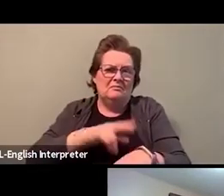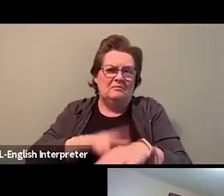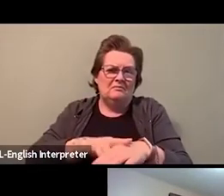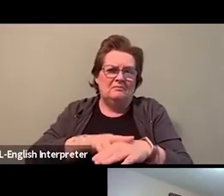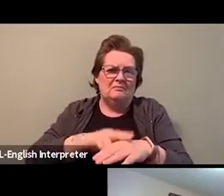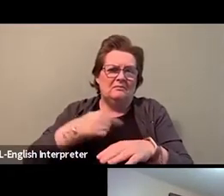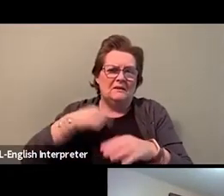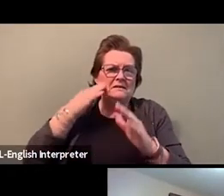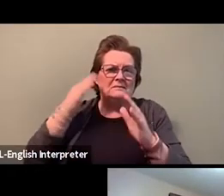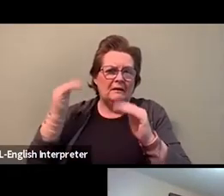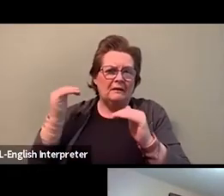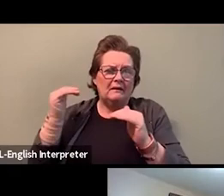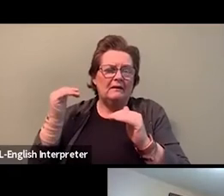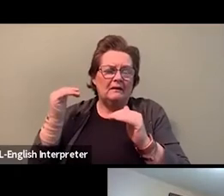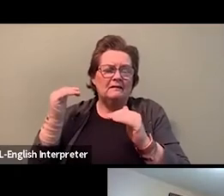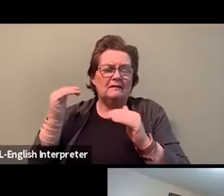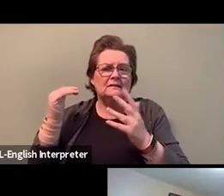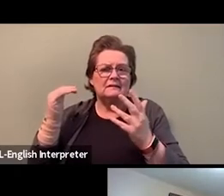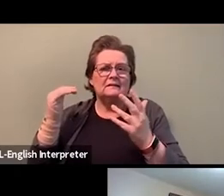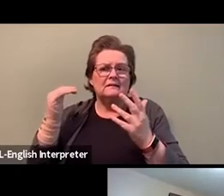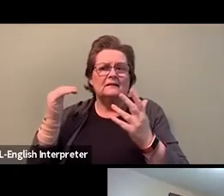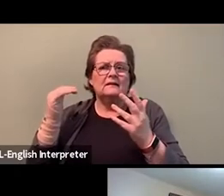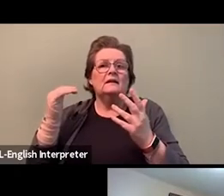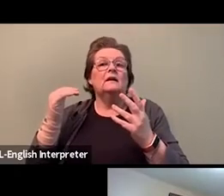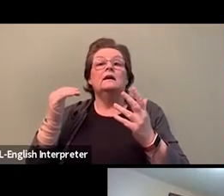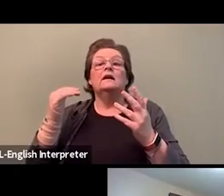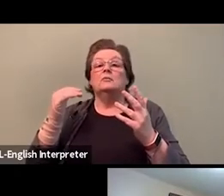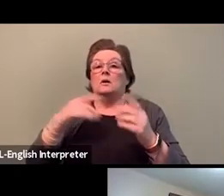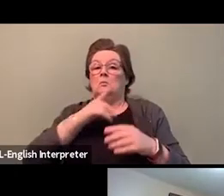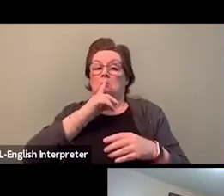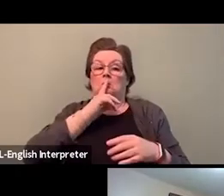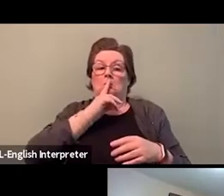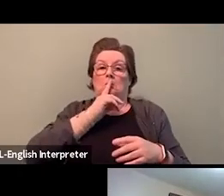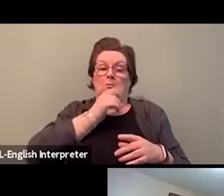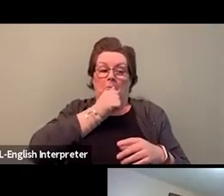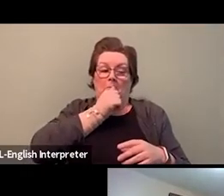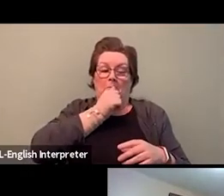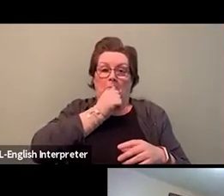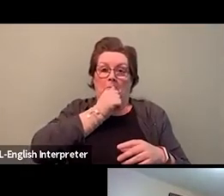For the very first time, no agency across the province has shared their data.